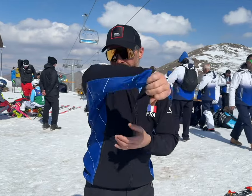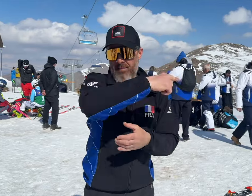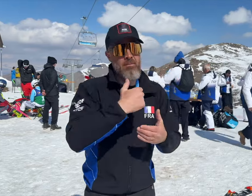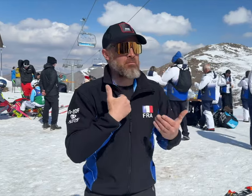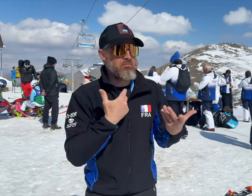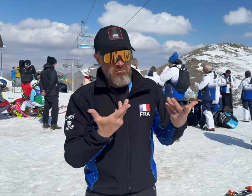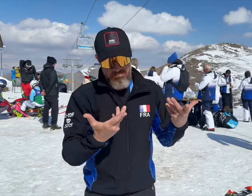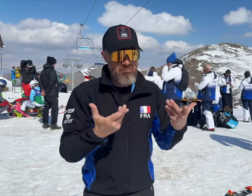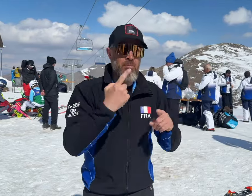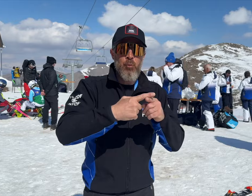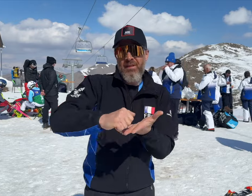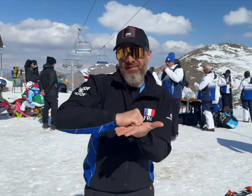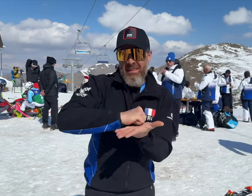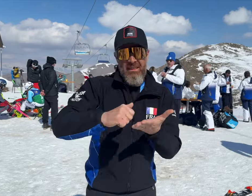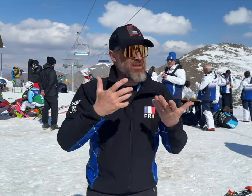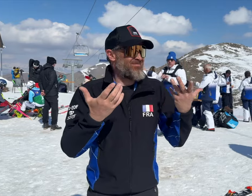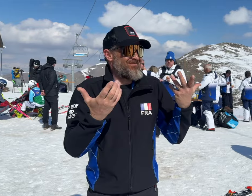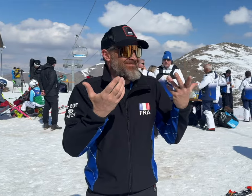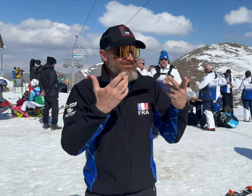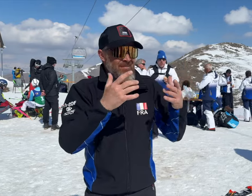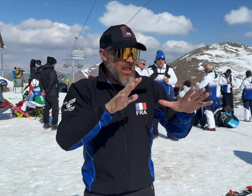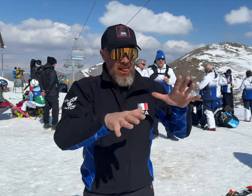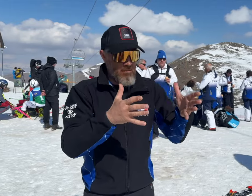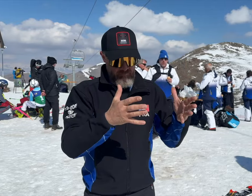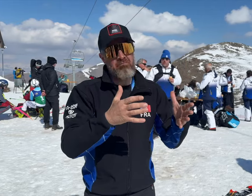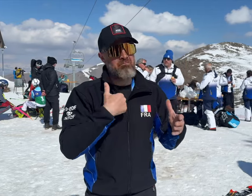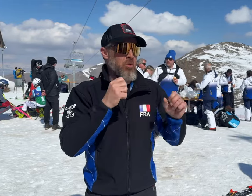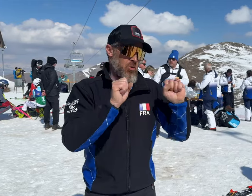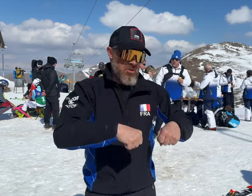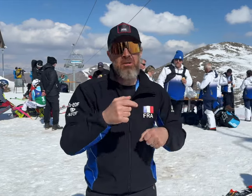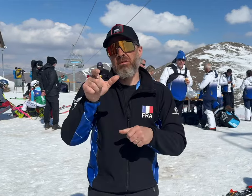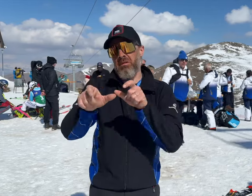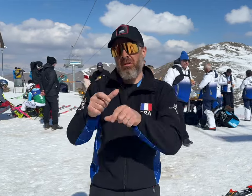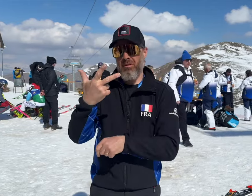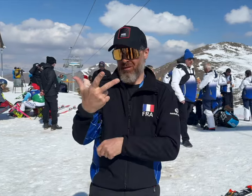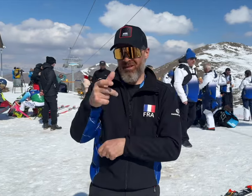provide coaching support. At the urging of three alpine skiers from